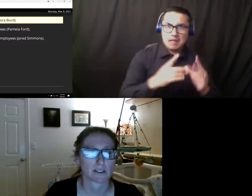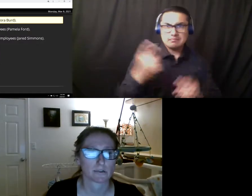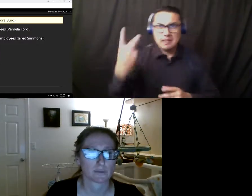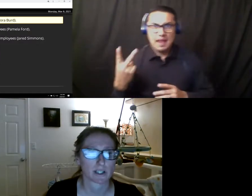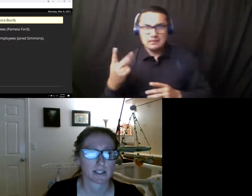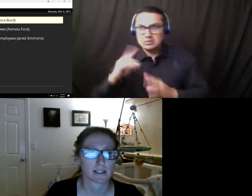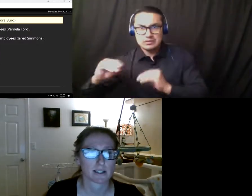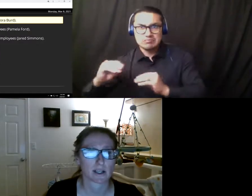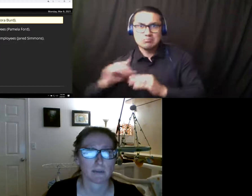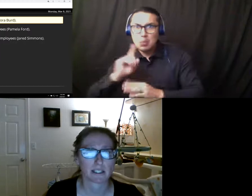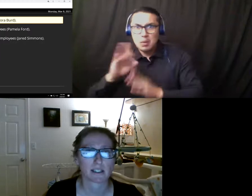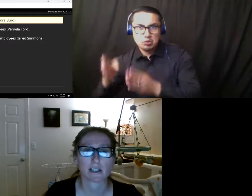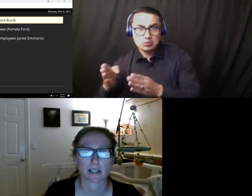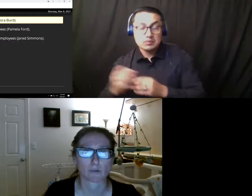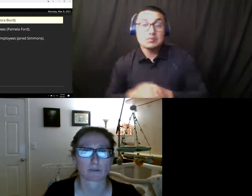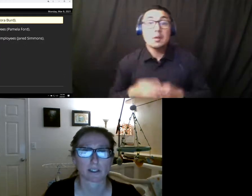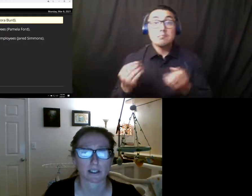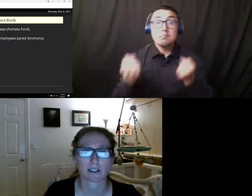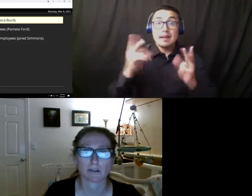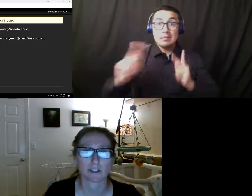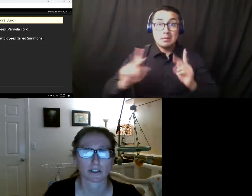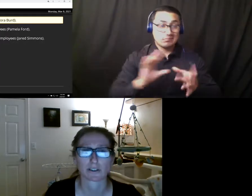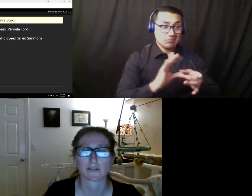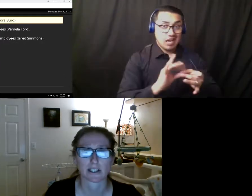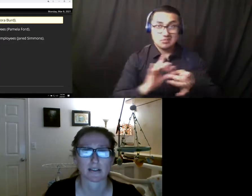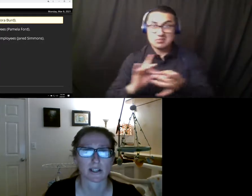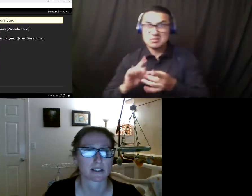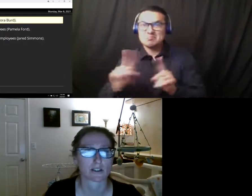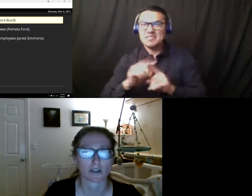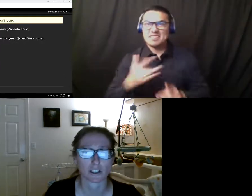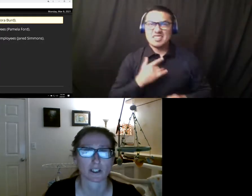respondees commented that they were reluctant to return to face-to-face instruction